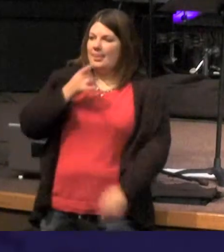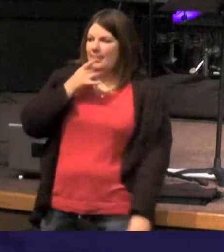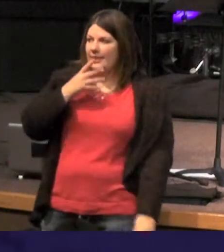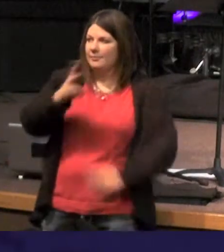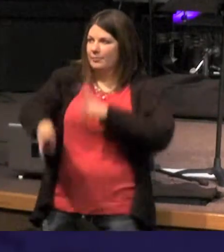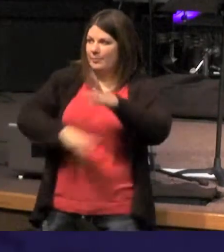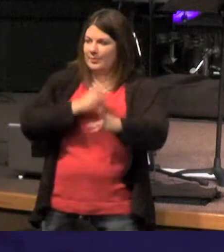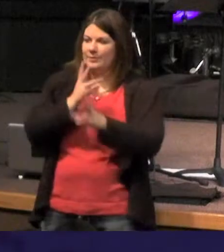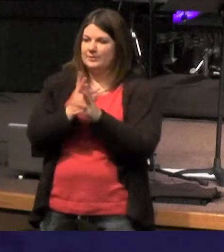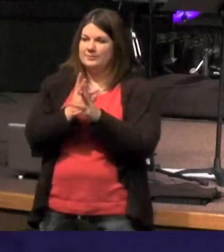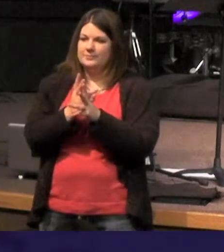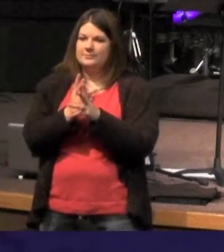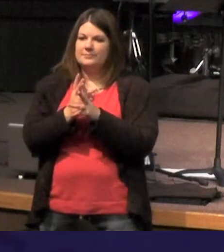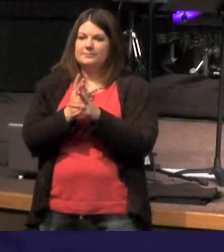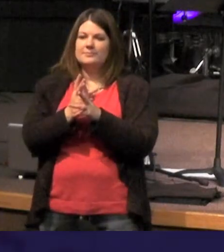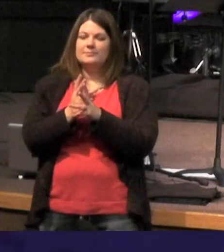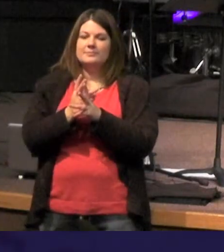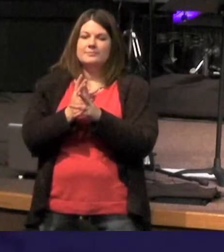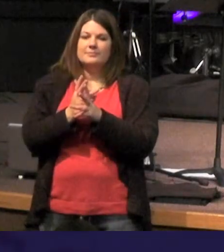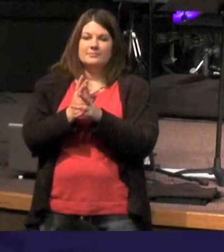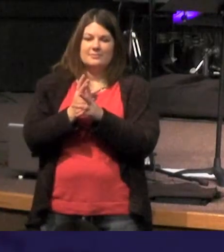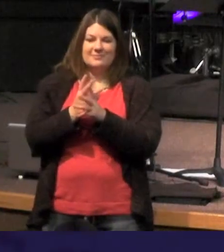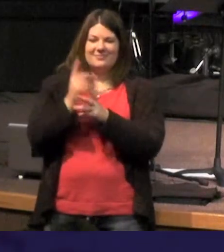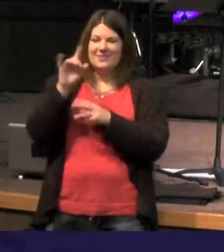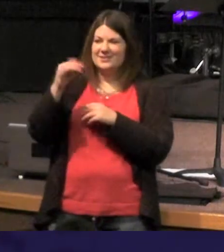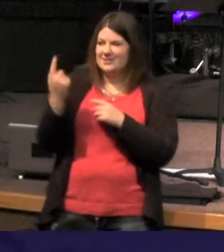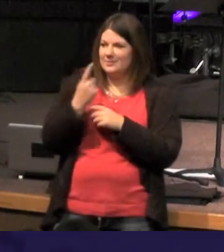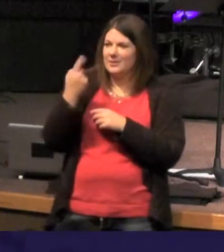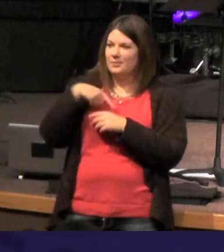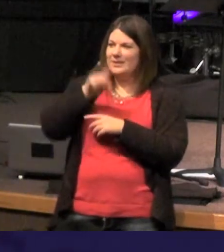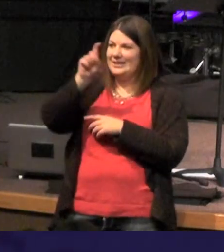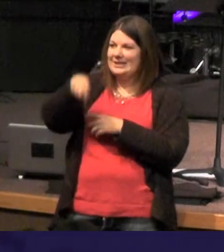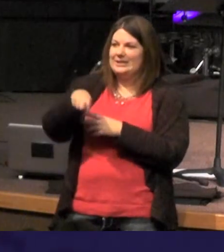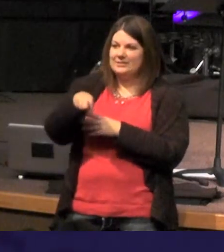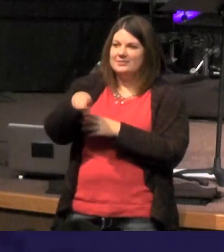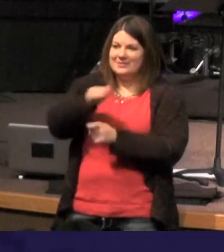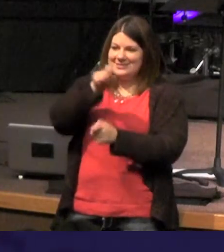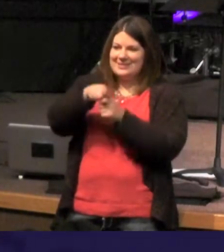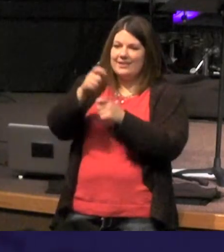of the world - see it is the very thing we we need